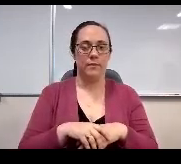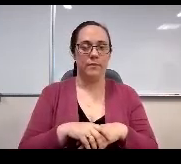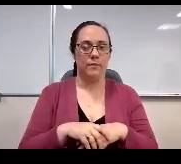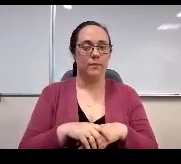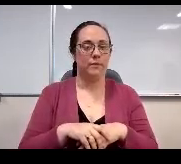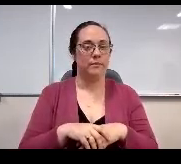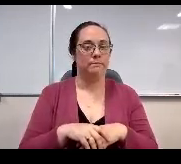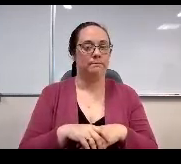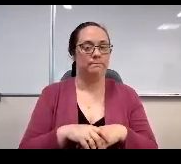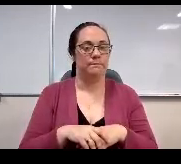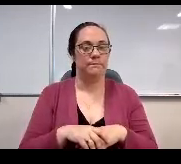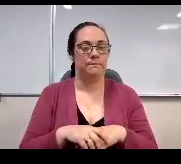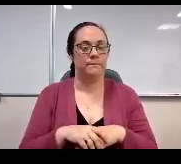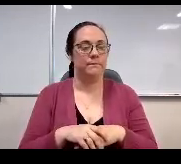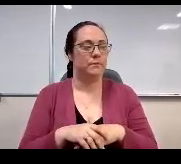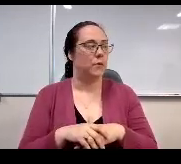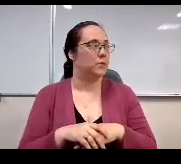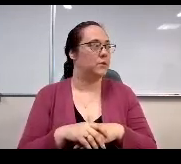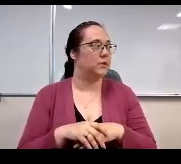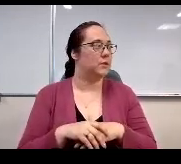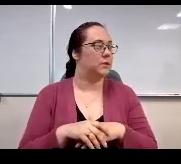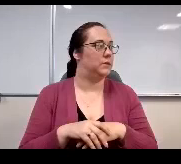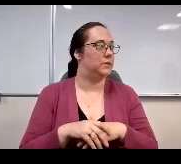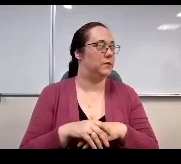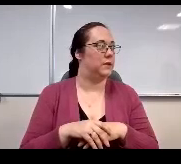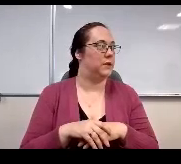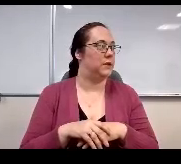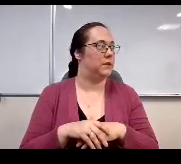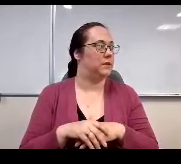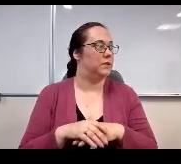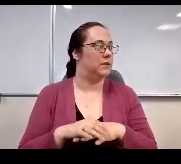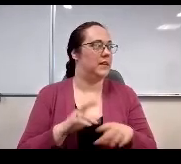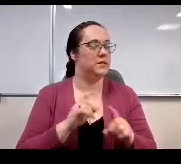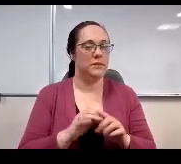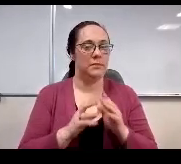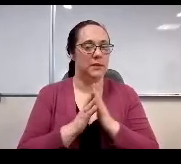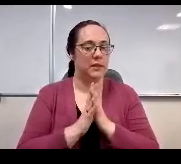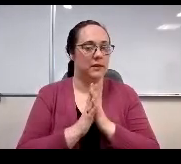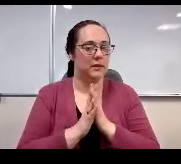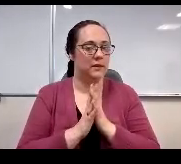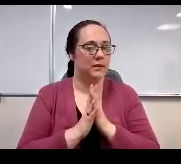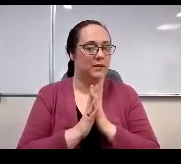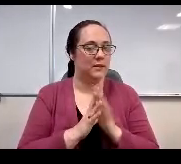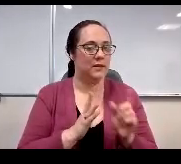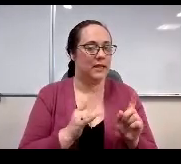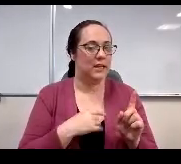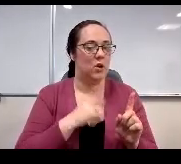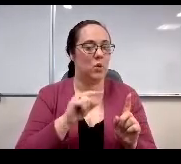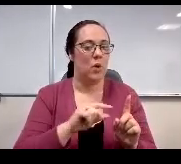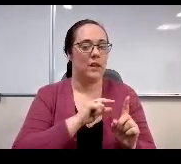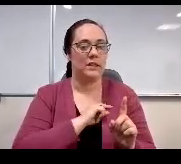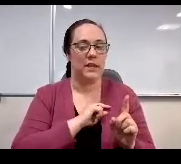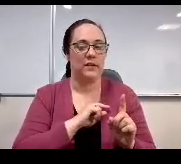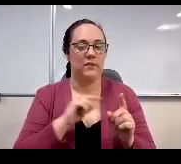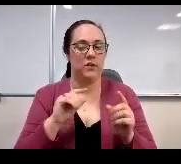participate once again this year. Additionally, as in years past, I have included qualitative stories from many of our schools,